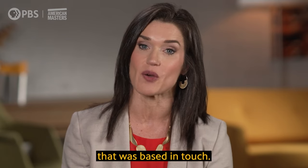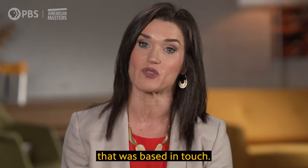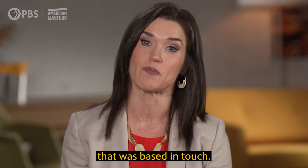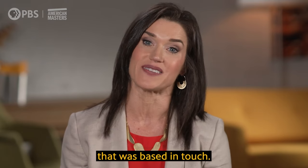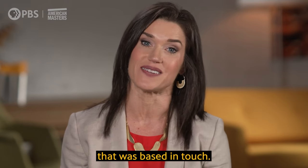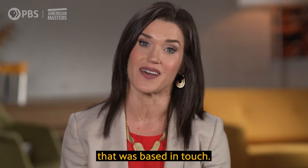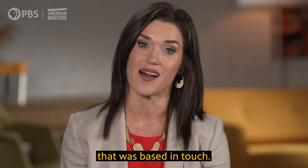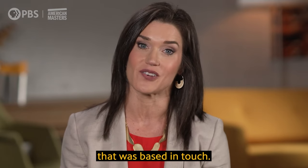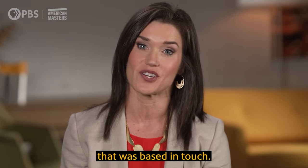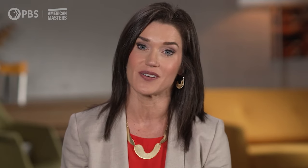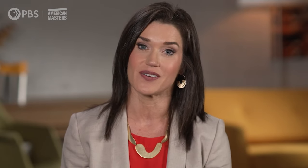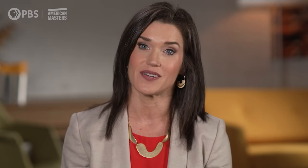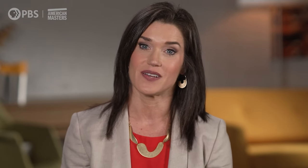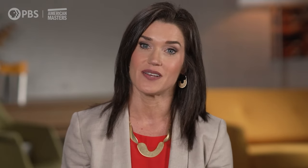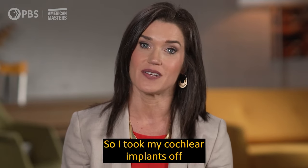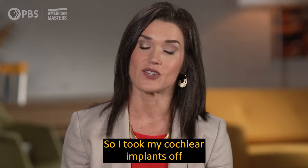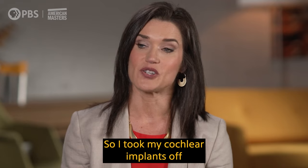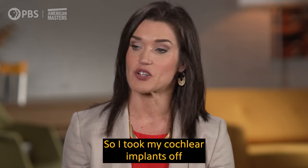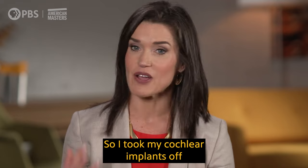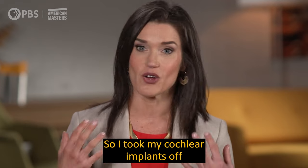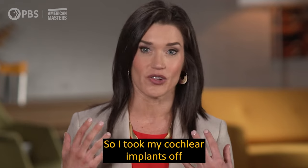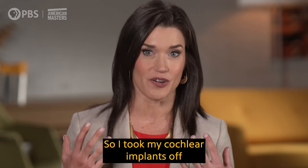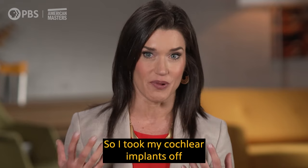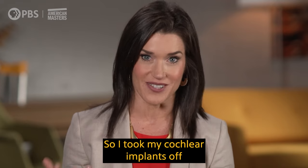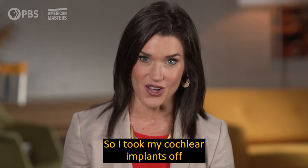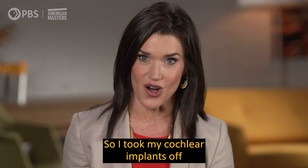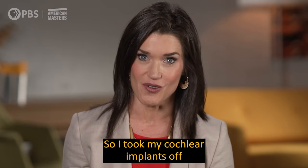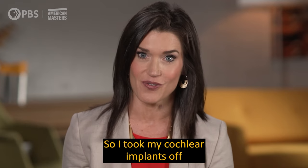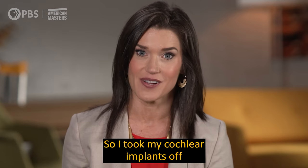that was based in touch. So I took my cochlear implants off